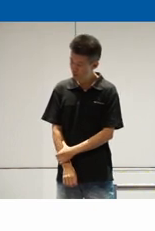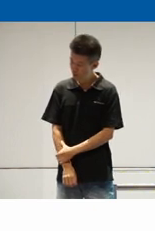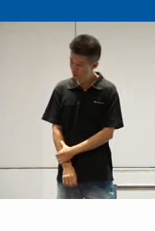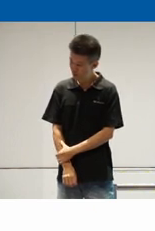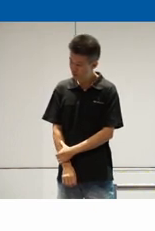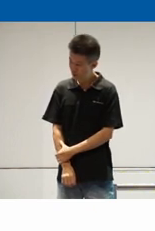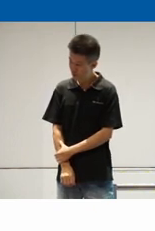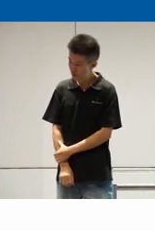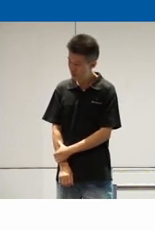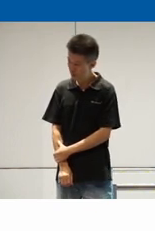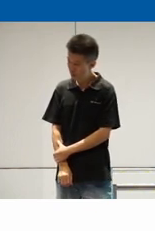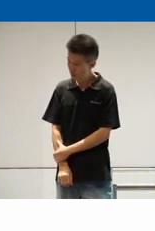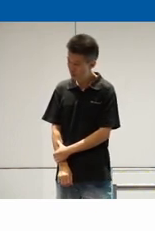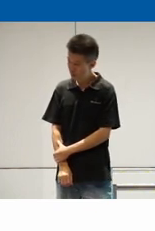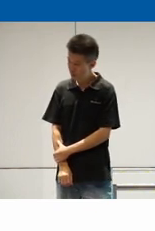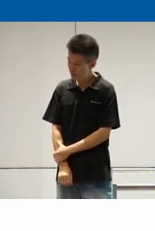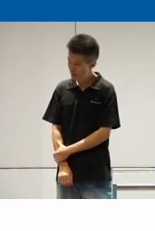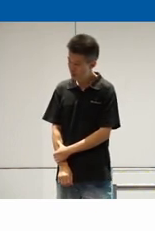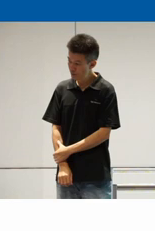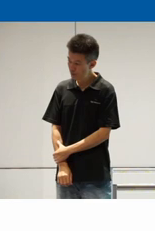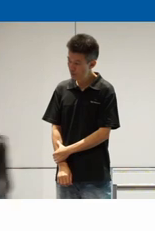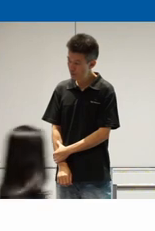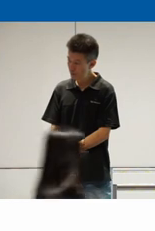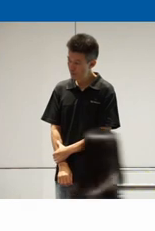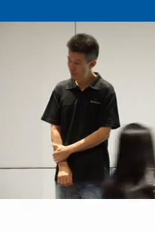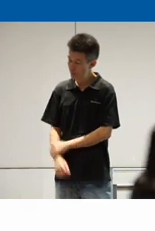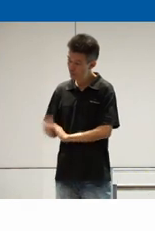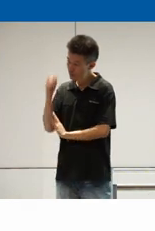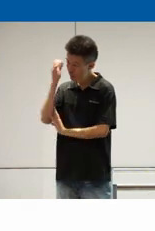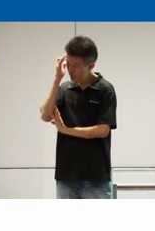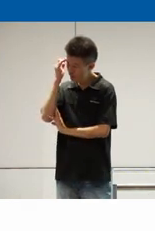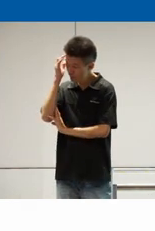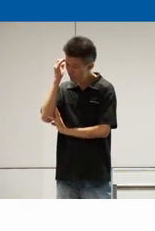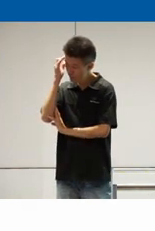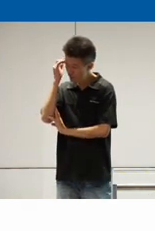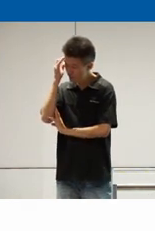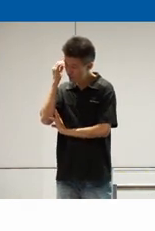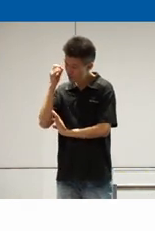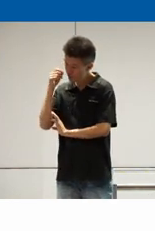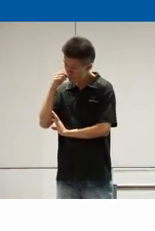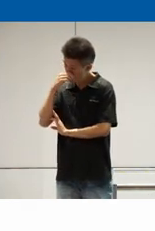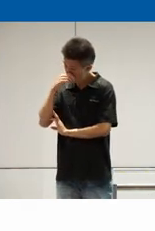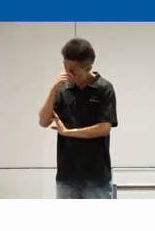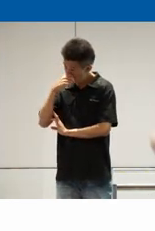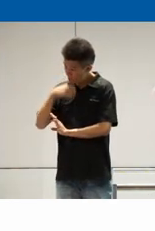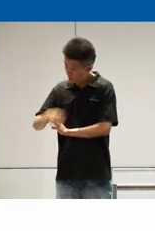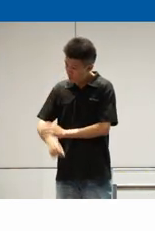a totally blind gamer other life hacks include memorizing all of the Pokémon cries that's Trio